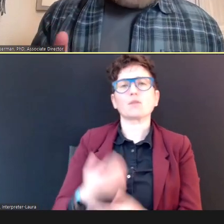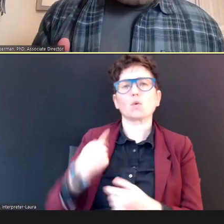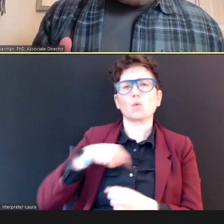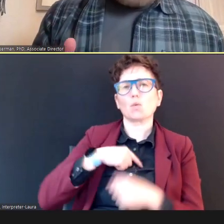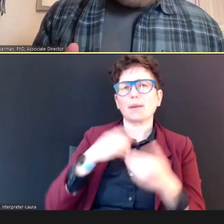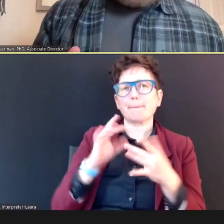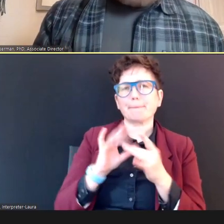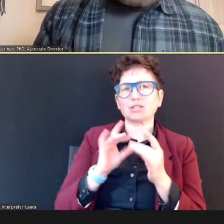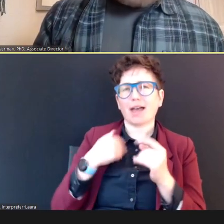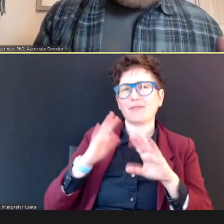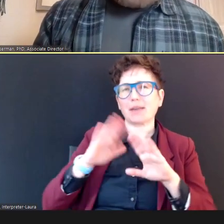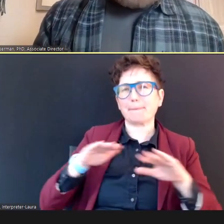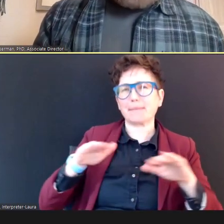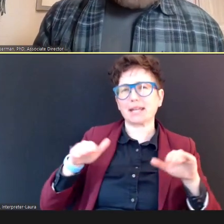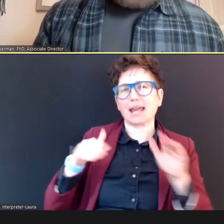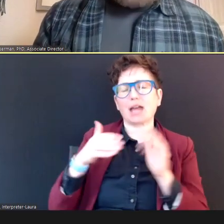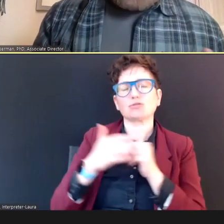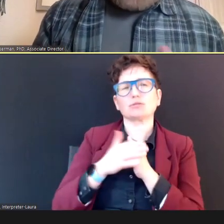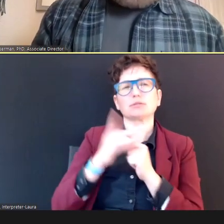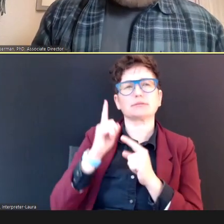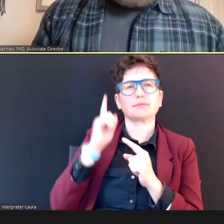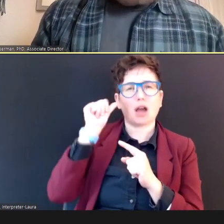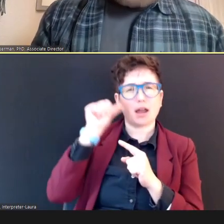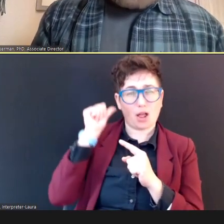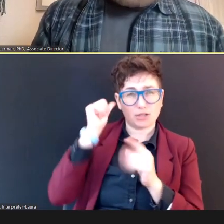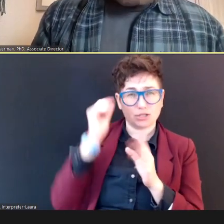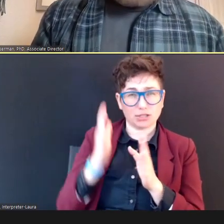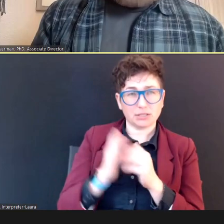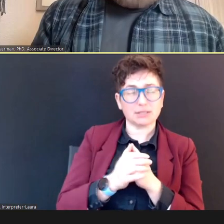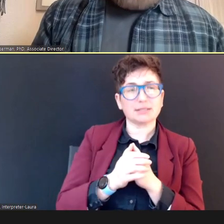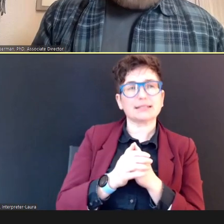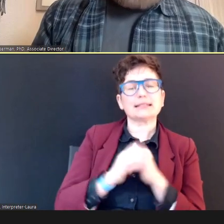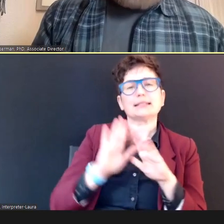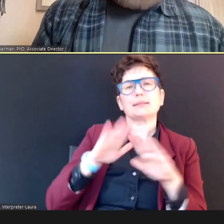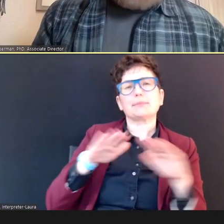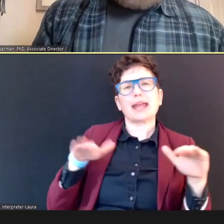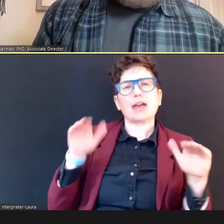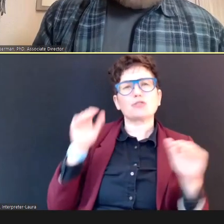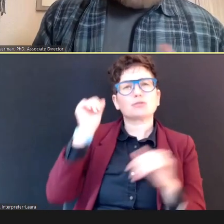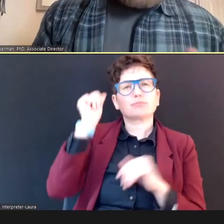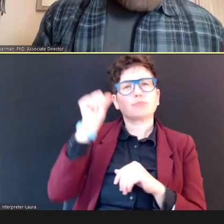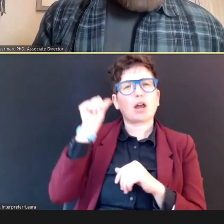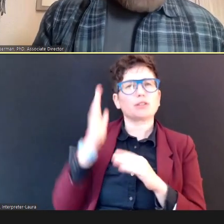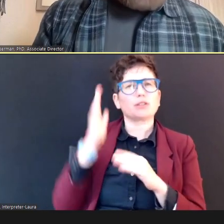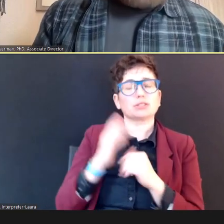picture. Now, a pediatric audiologist, if you don't know, is a professional